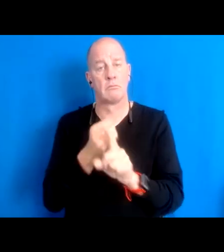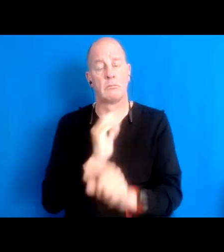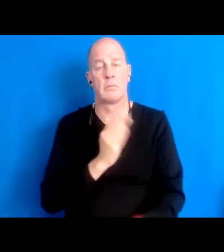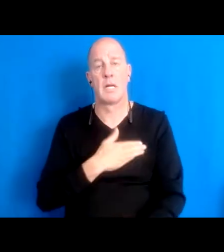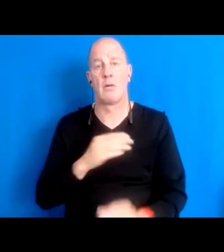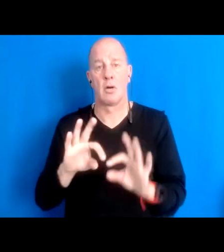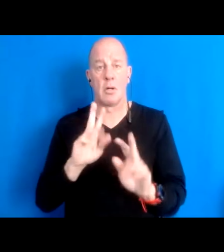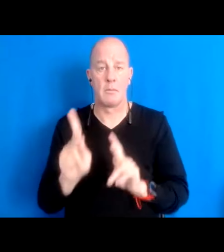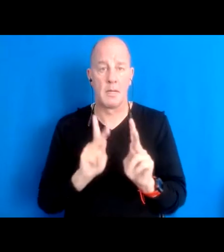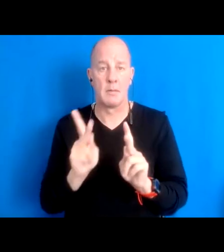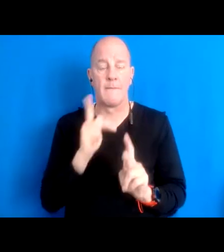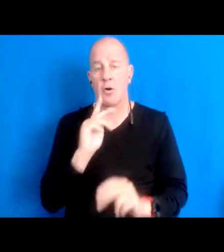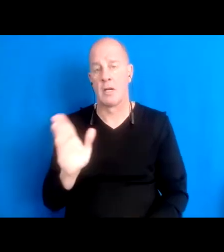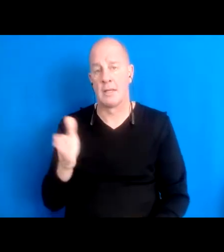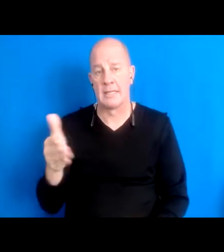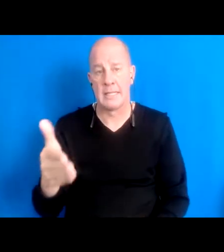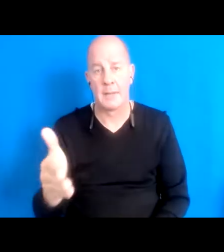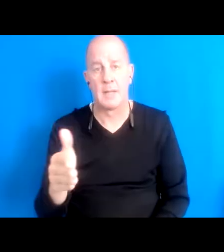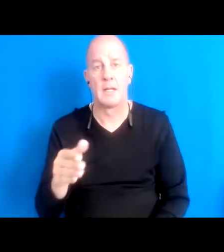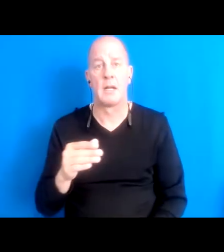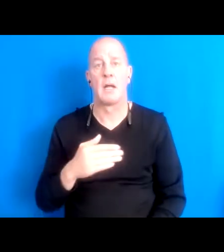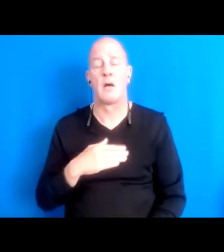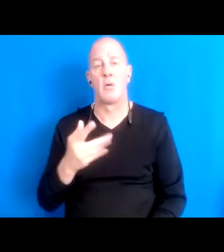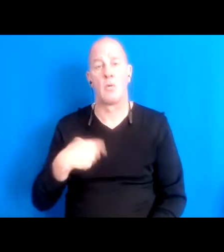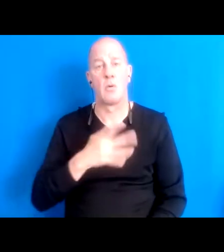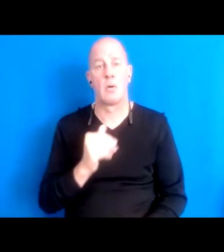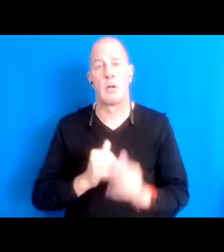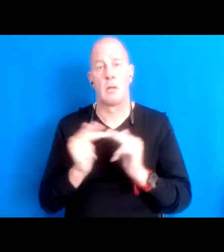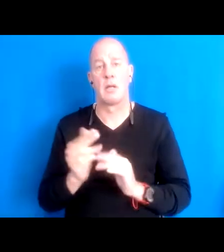the waters with pirates as a prayer house that we want to build a last a really long